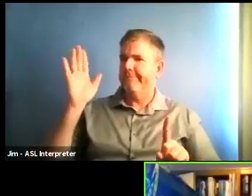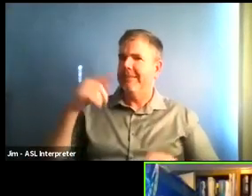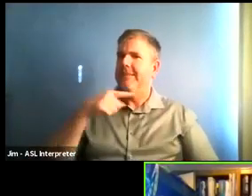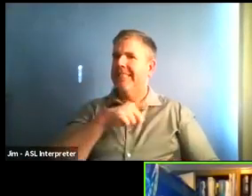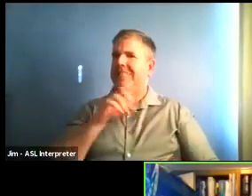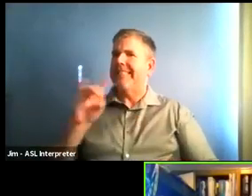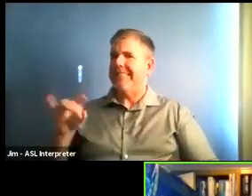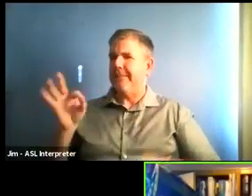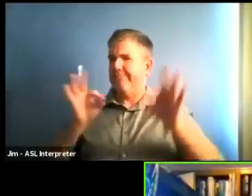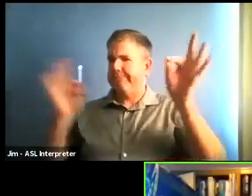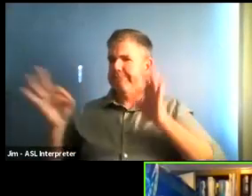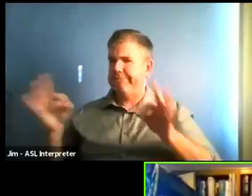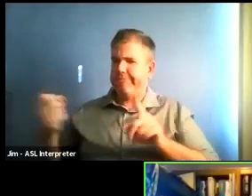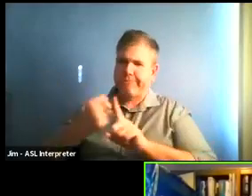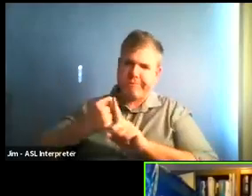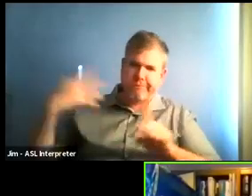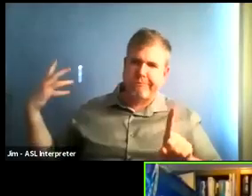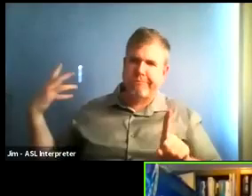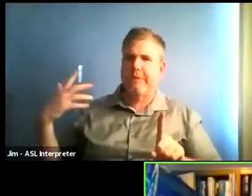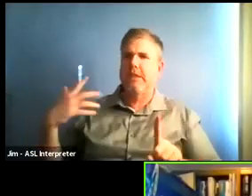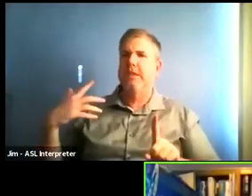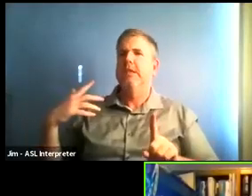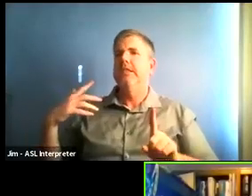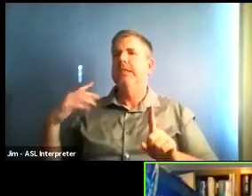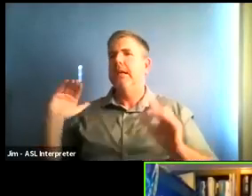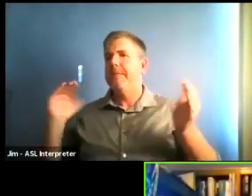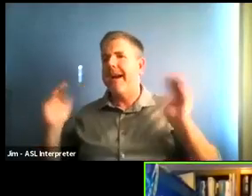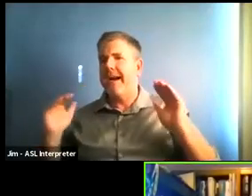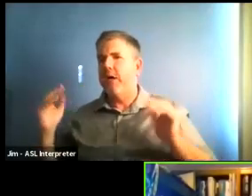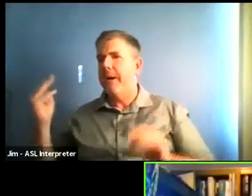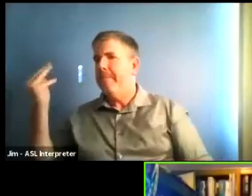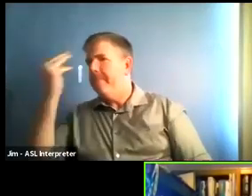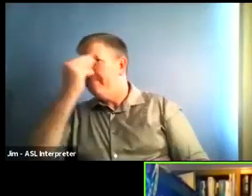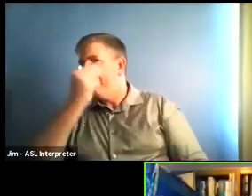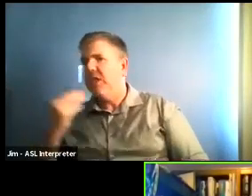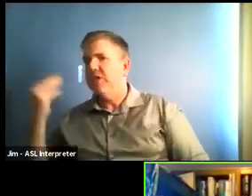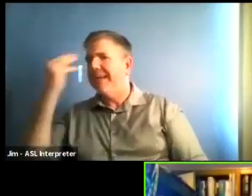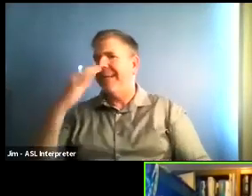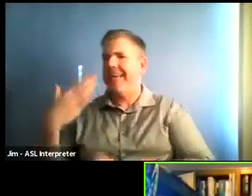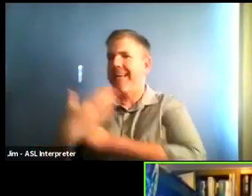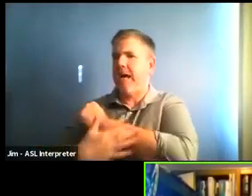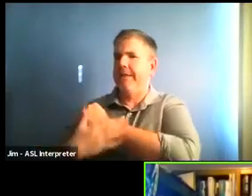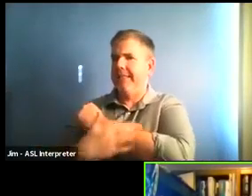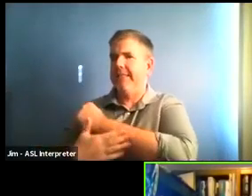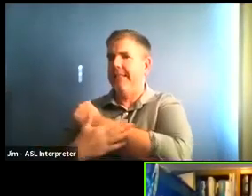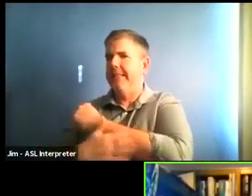destination, county, Monterey County, how that's a very similar comparison.